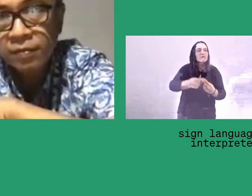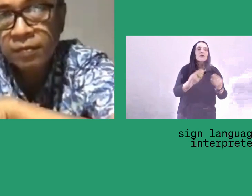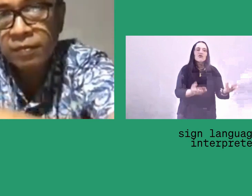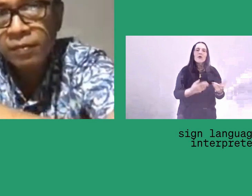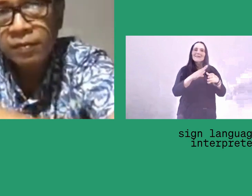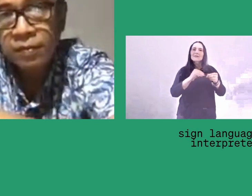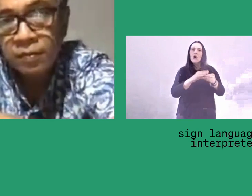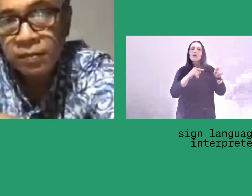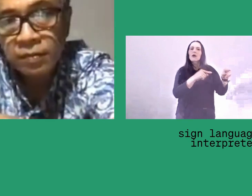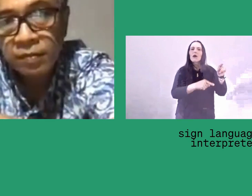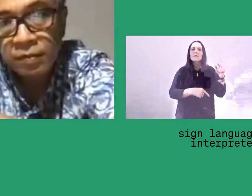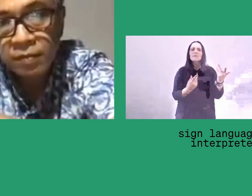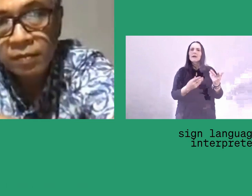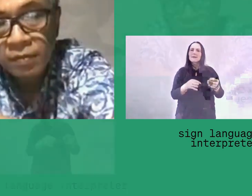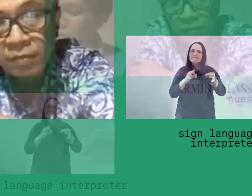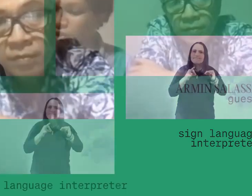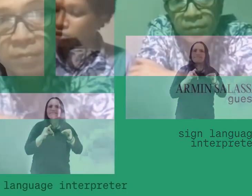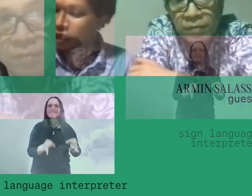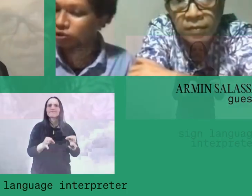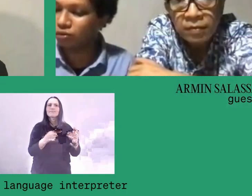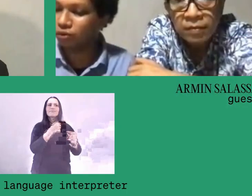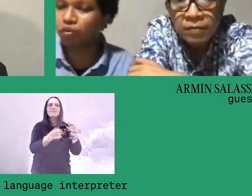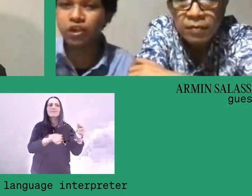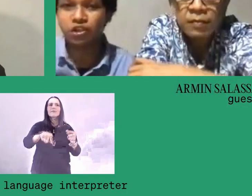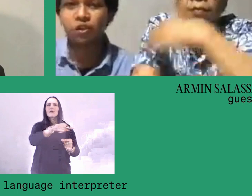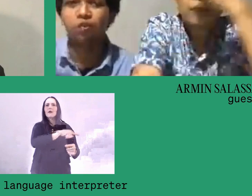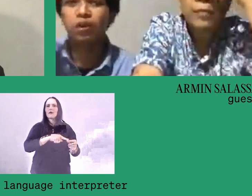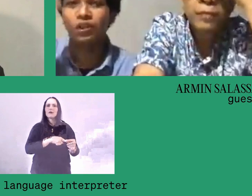that really want to try to reach the lumbung itself,